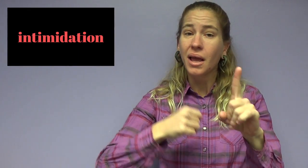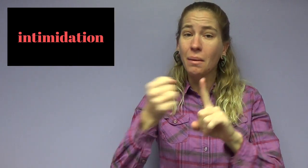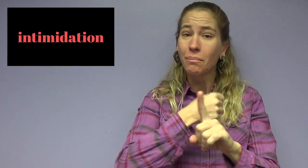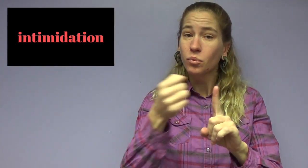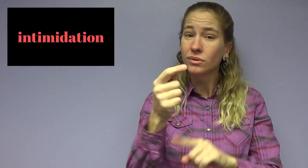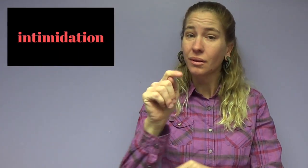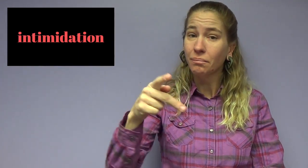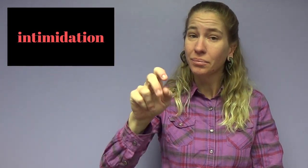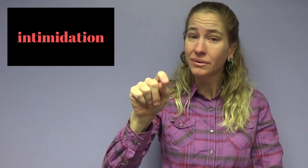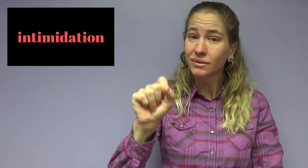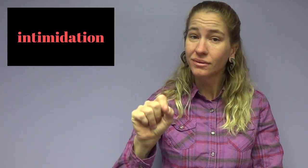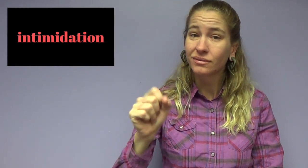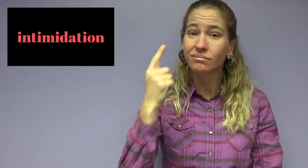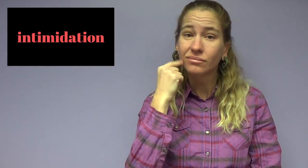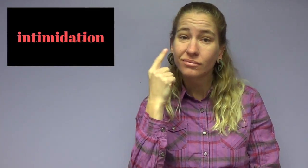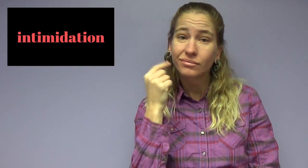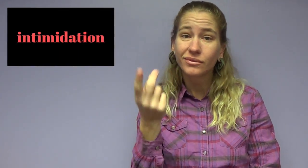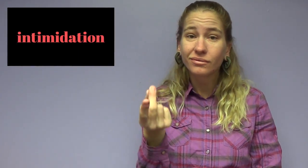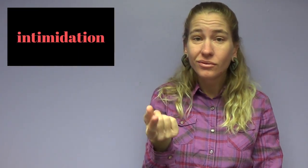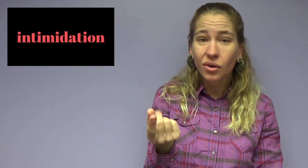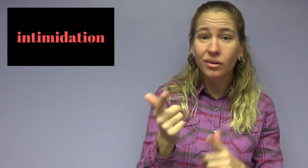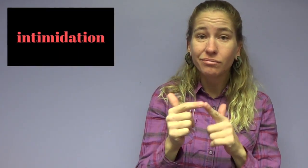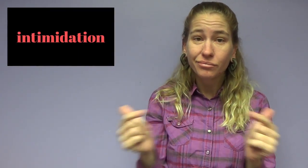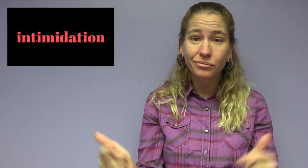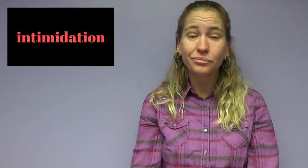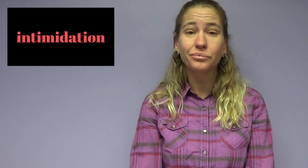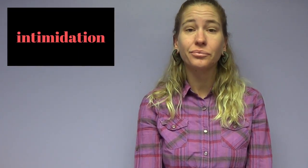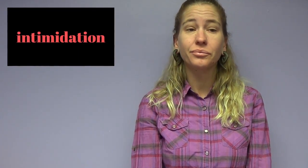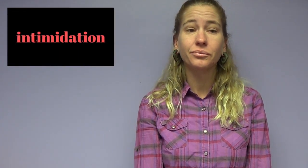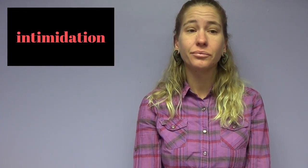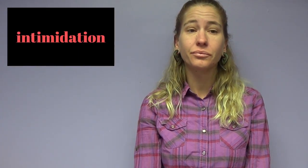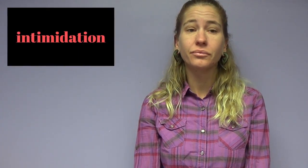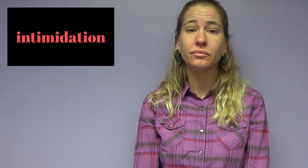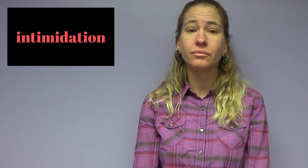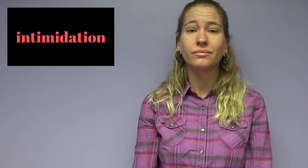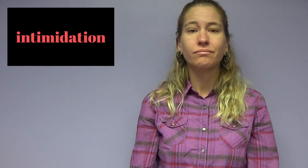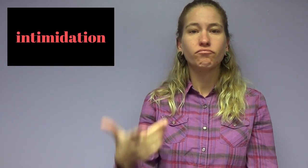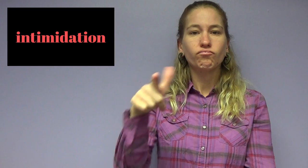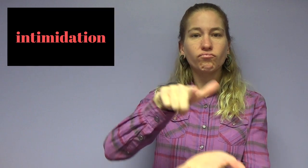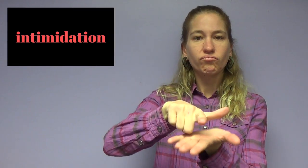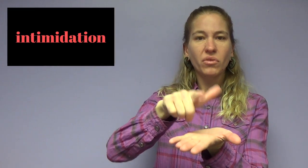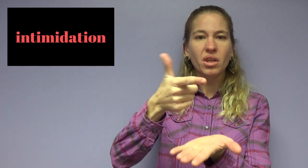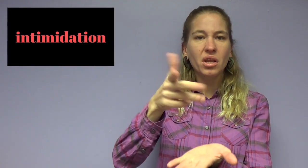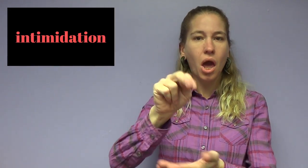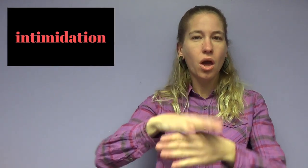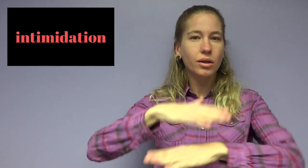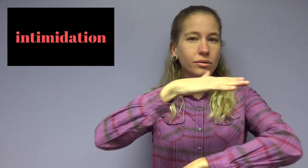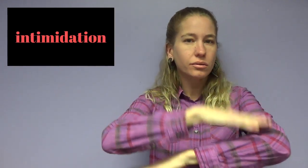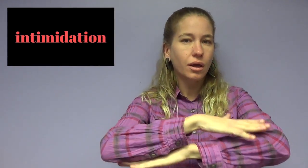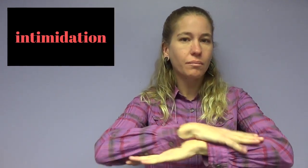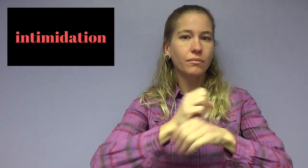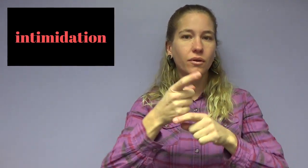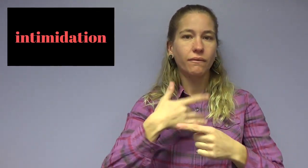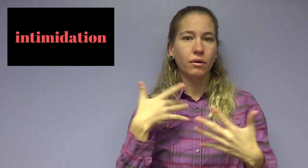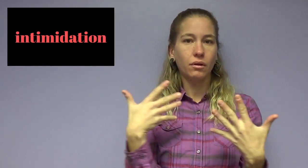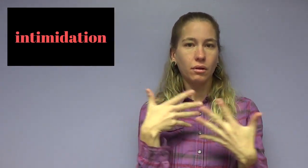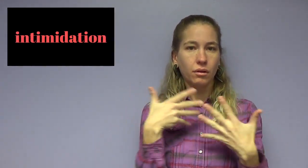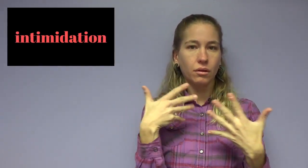Abuses the pets: cats, dogs, etc. Puts a gun on the table to scare you,